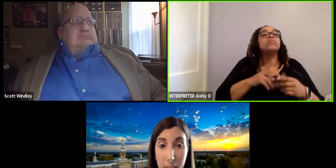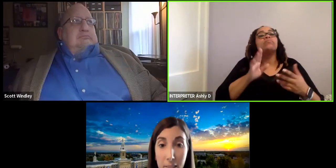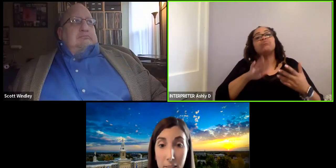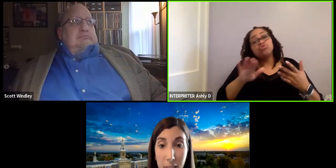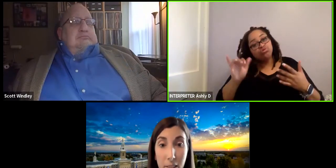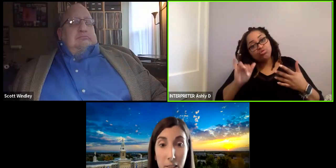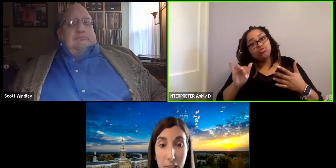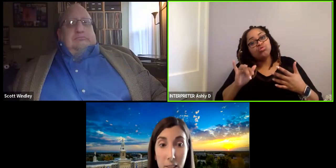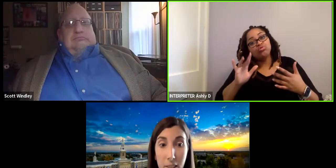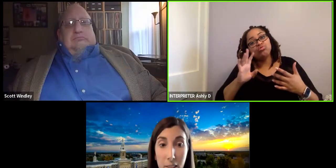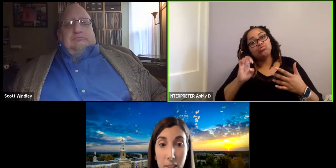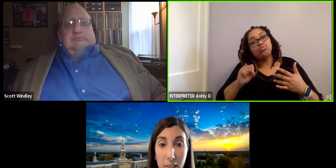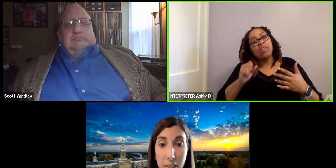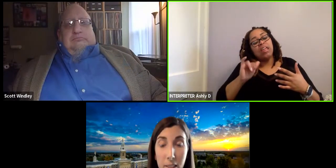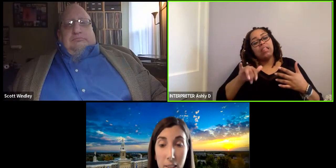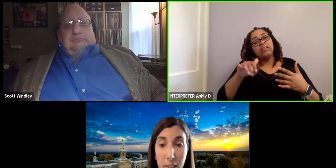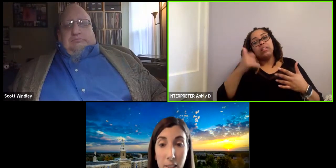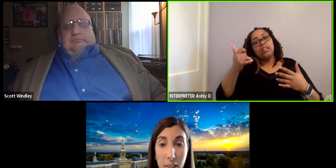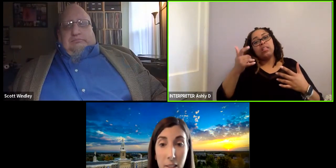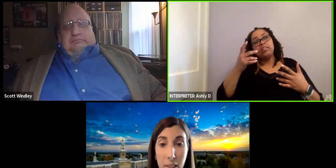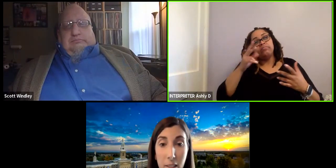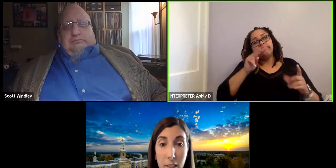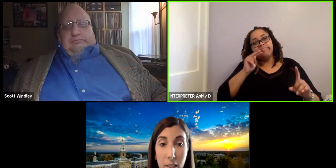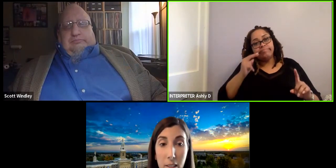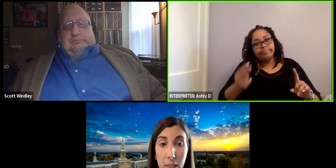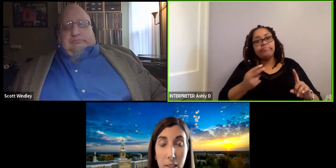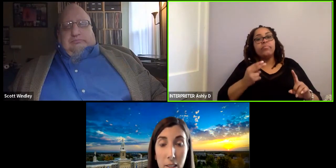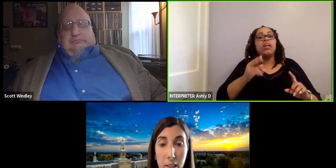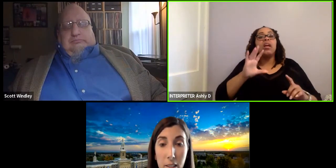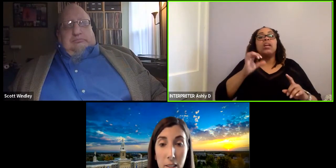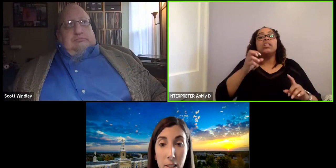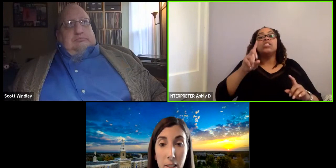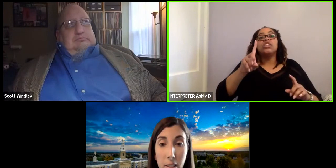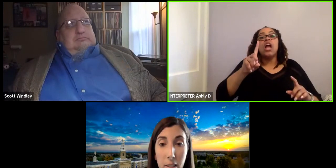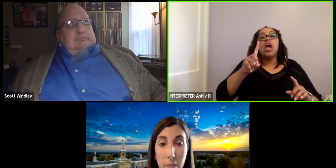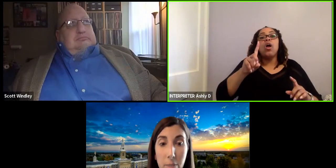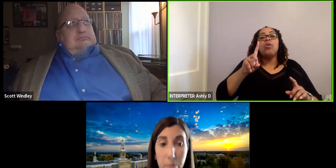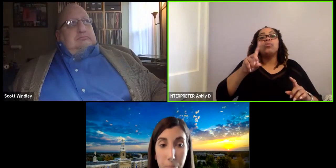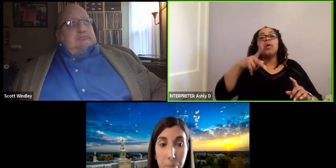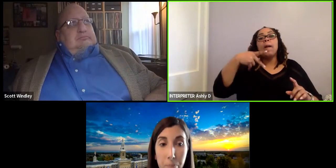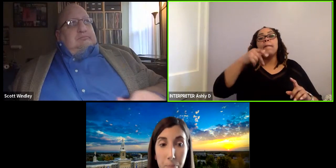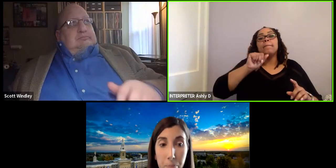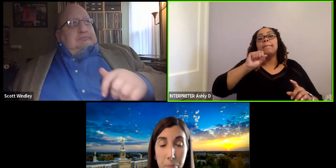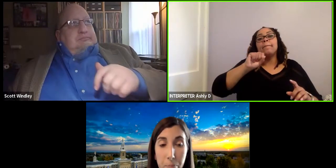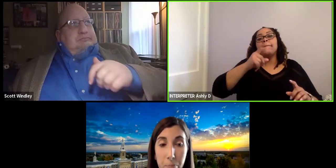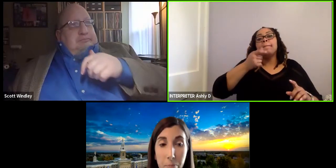so that would be another whole aspect of the child passenger safety. My second question